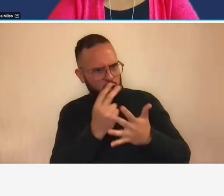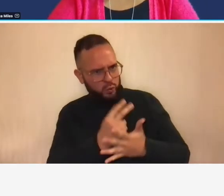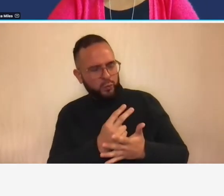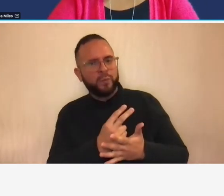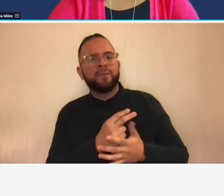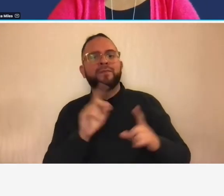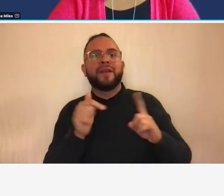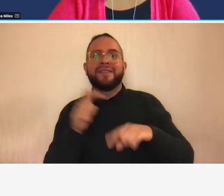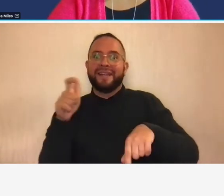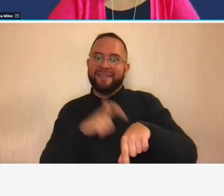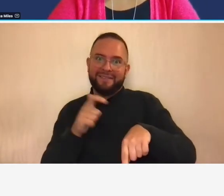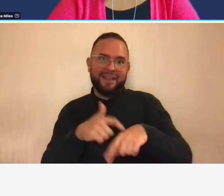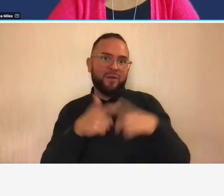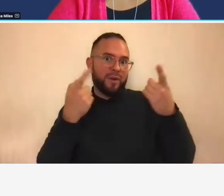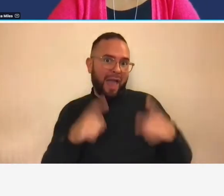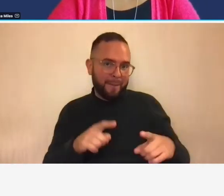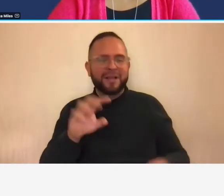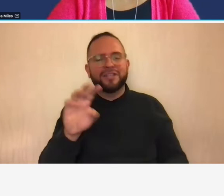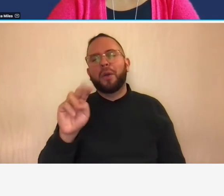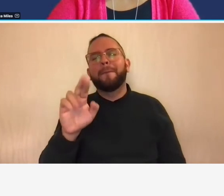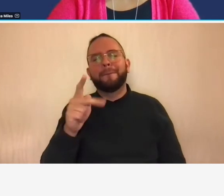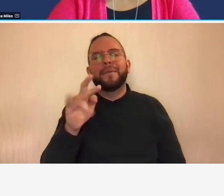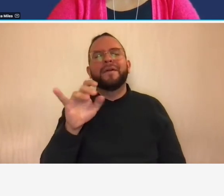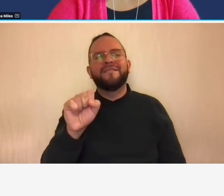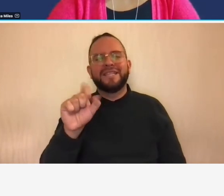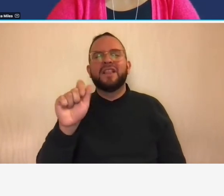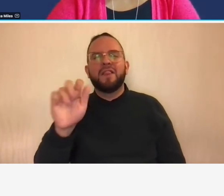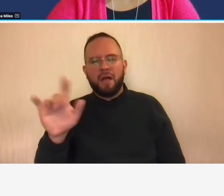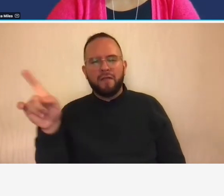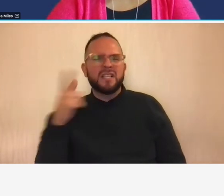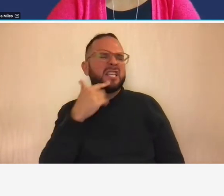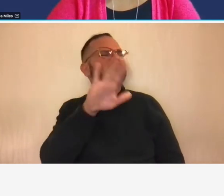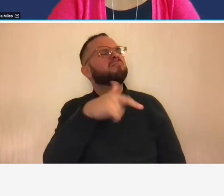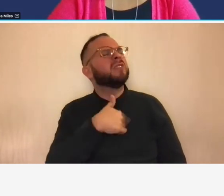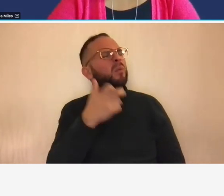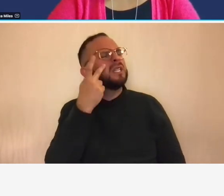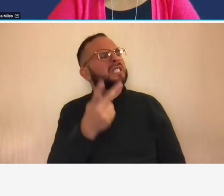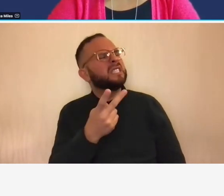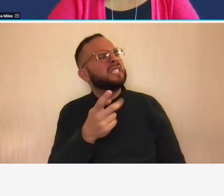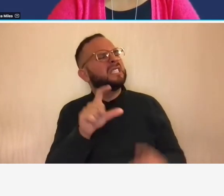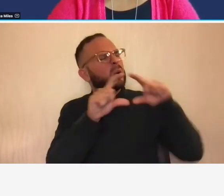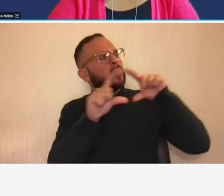law they ask you for the receipts supporting these travel costs unfortunately you have